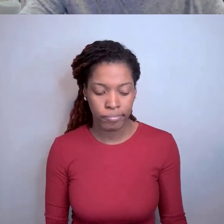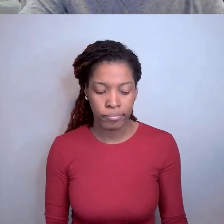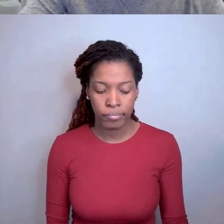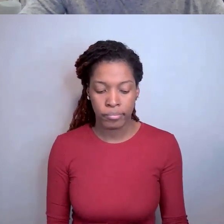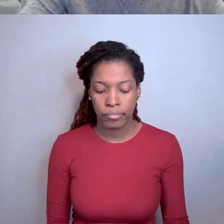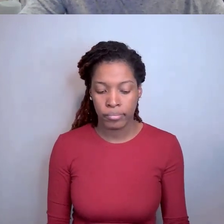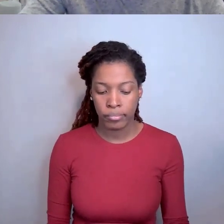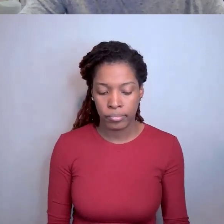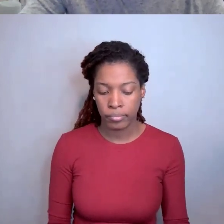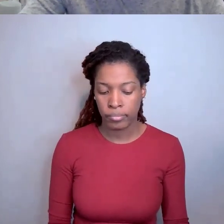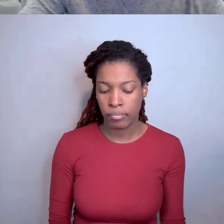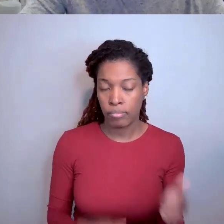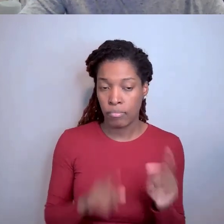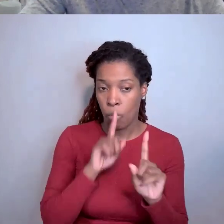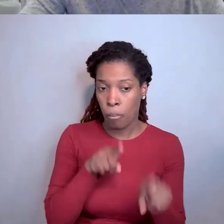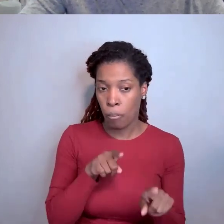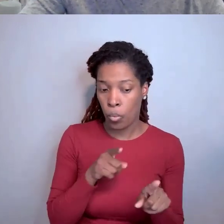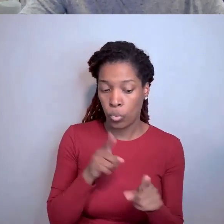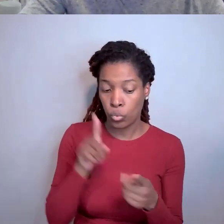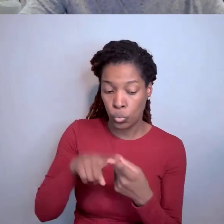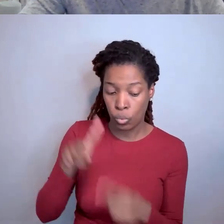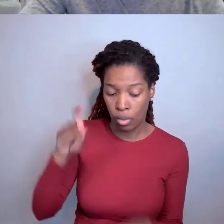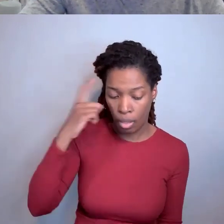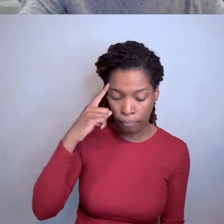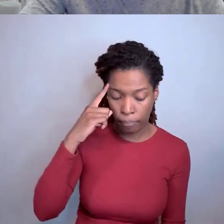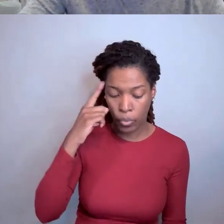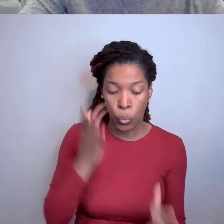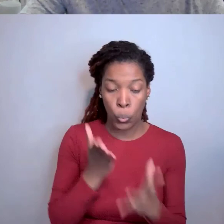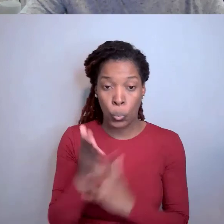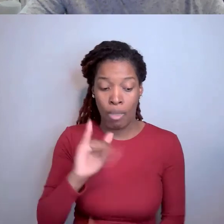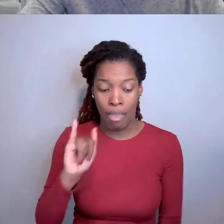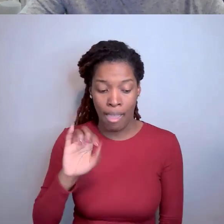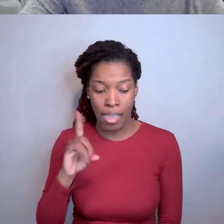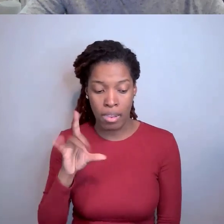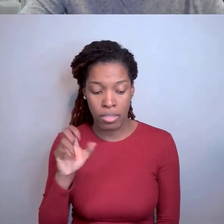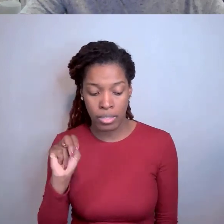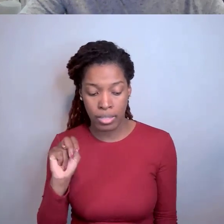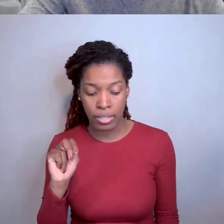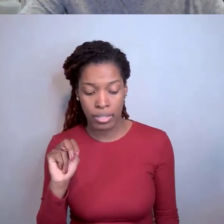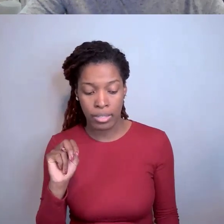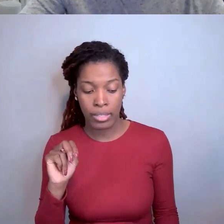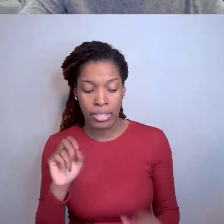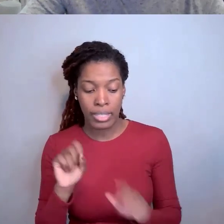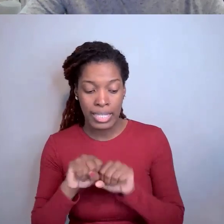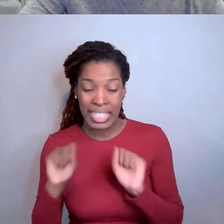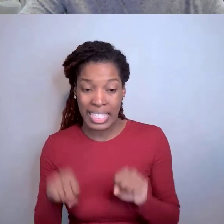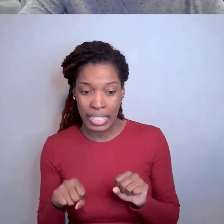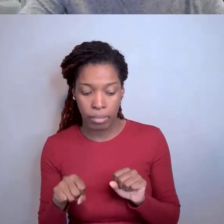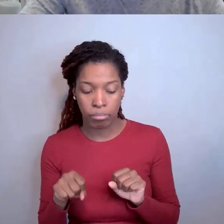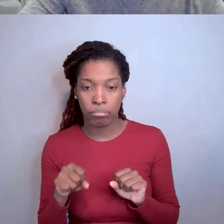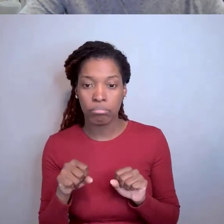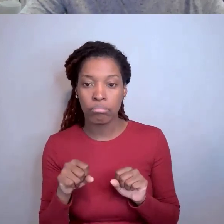through the iEdison system, begins with the report of an invention. It's not a patent reporting system.